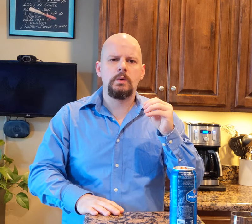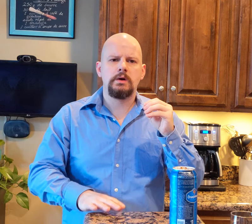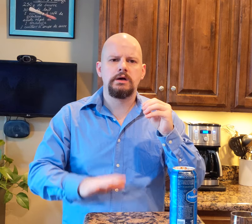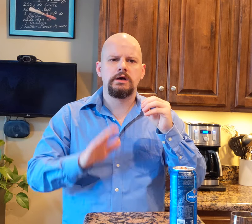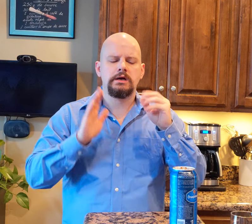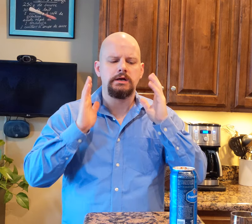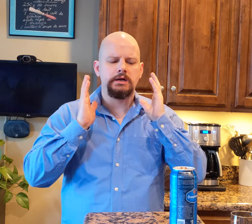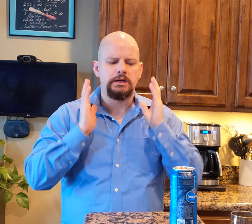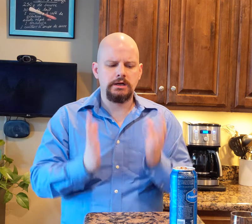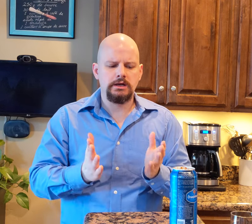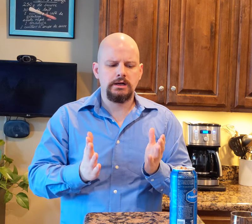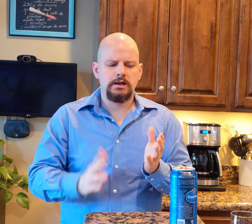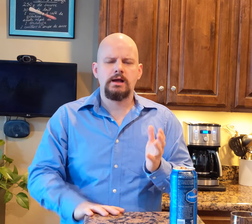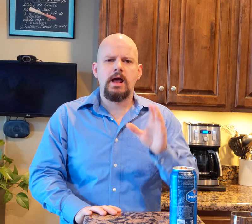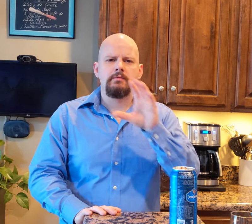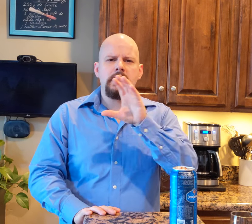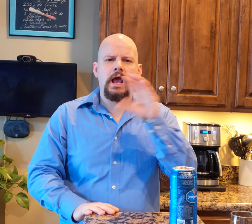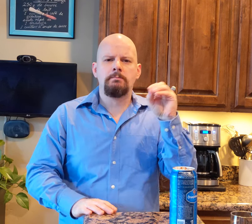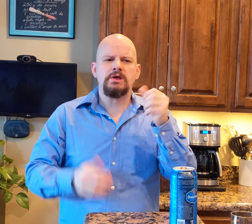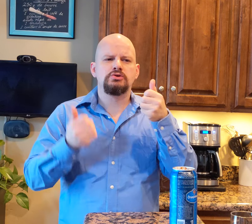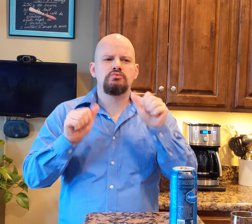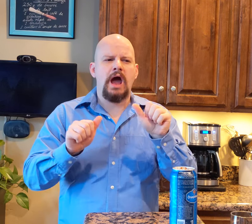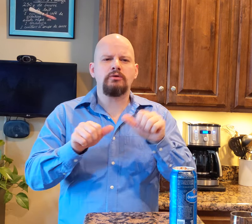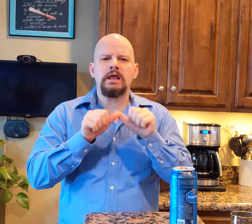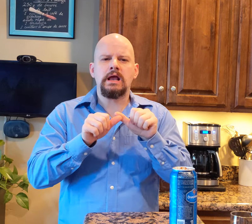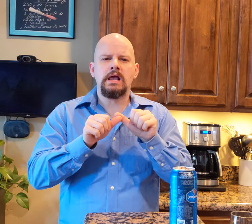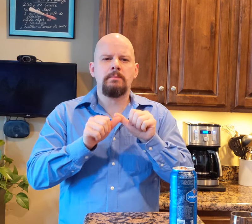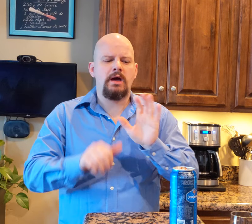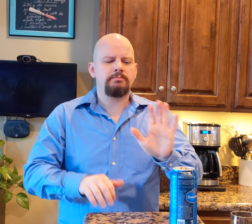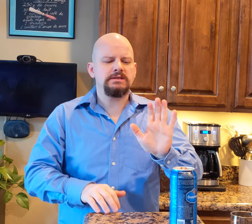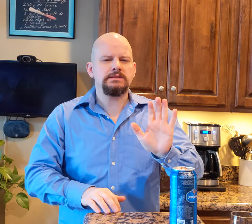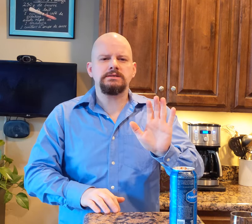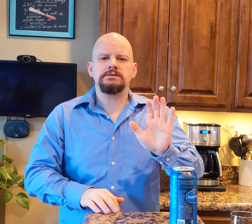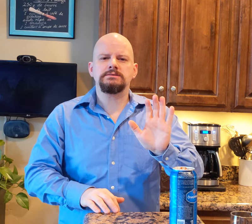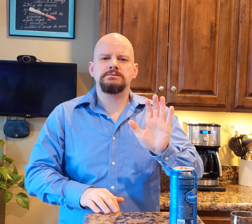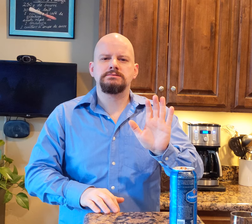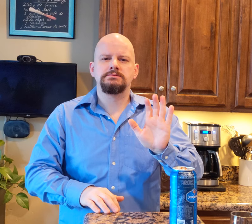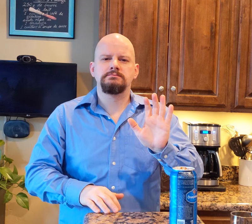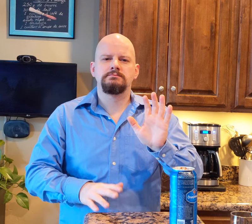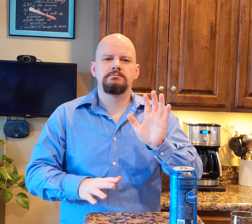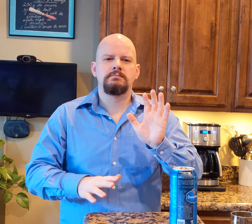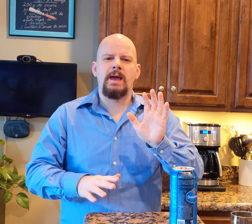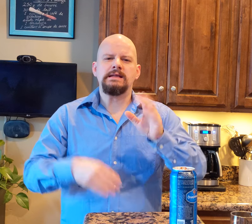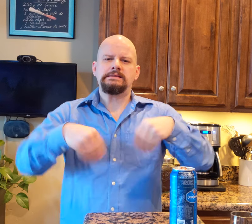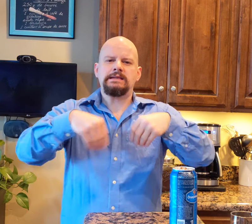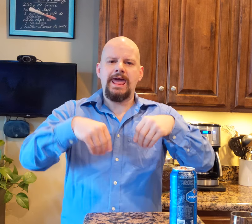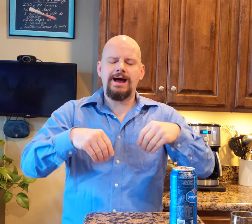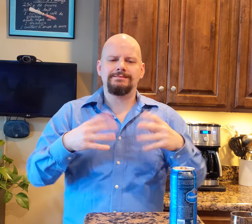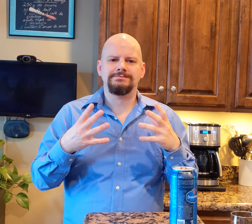The company was trying to keep up its sales